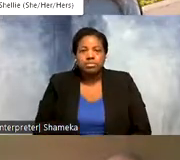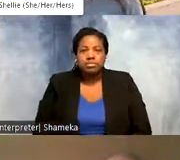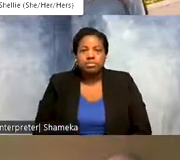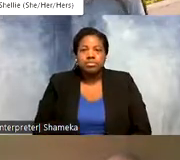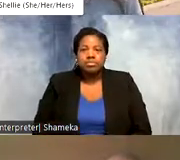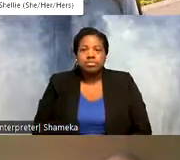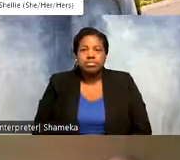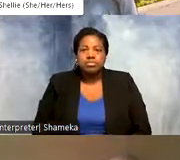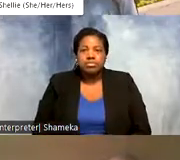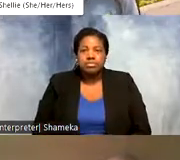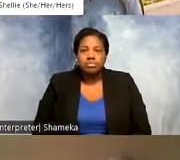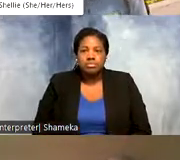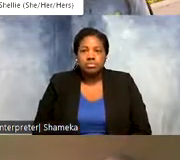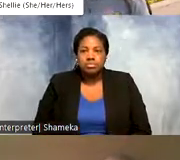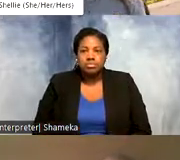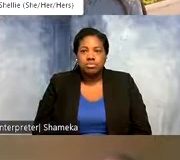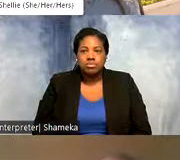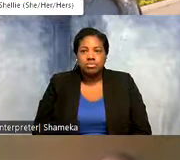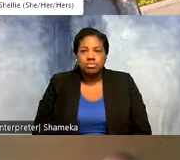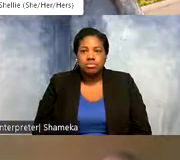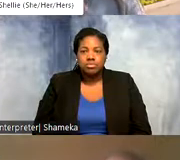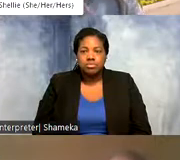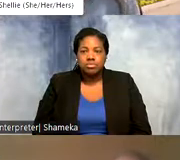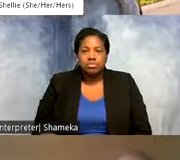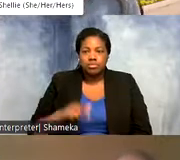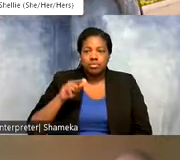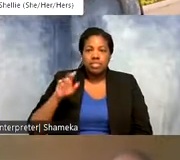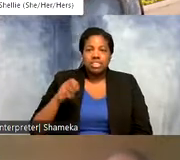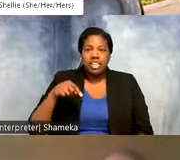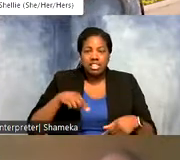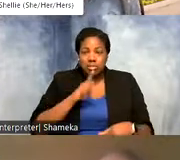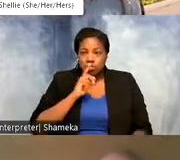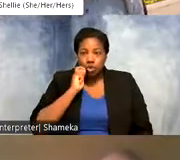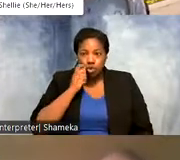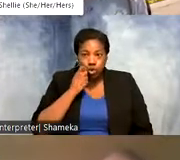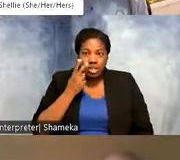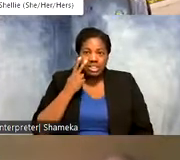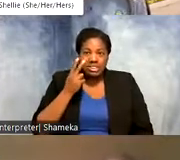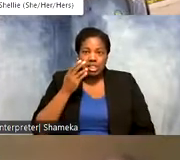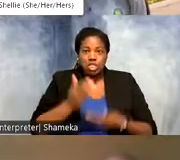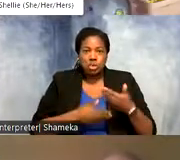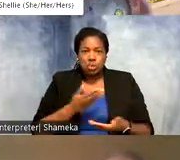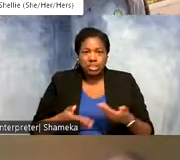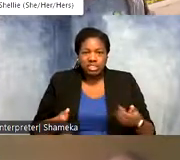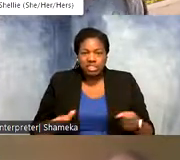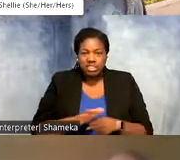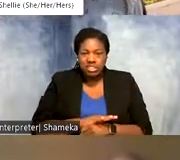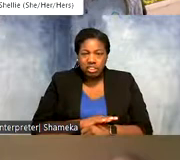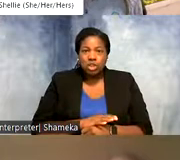so let me know in the chat. Allie this has been so cool to see this process from what code looks like